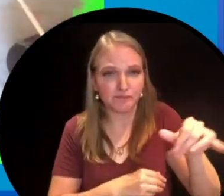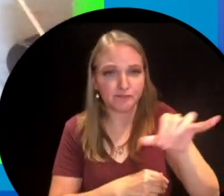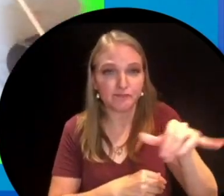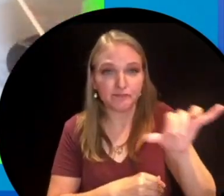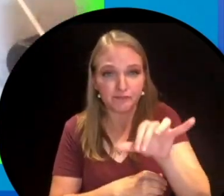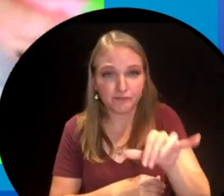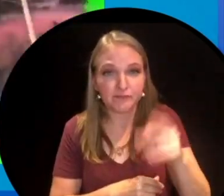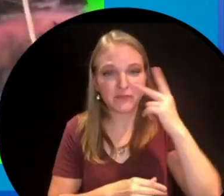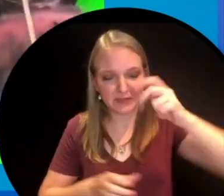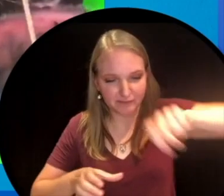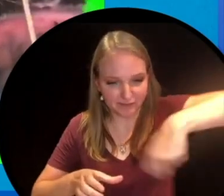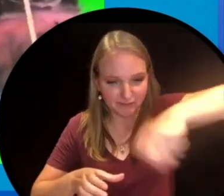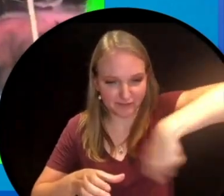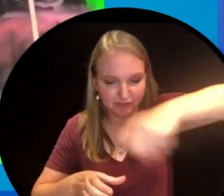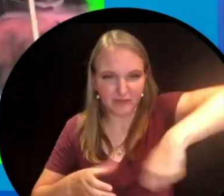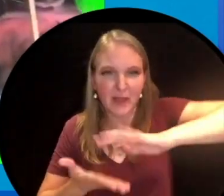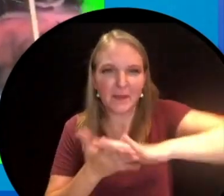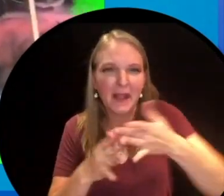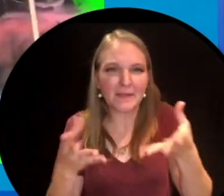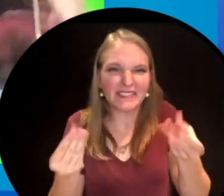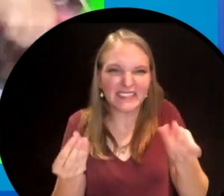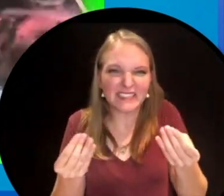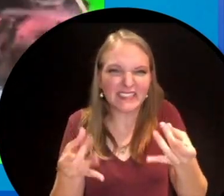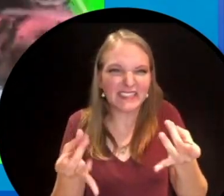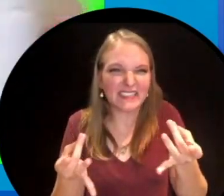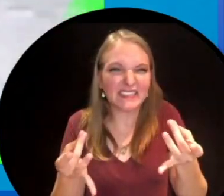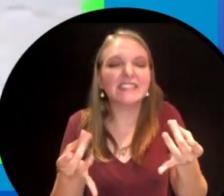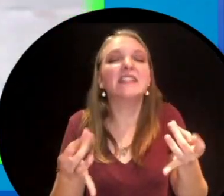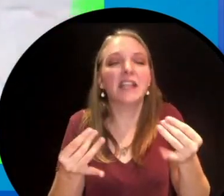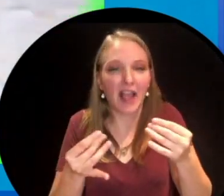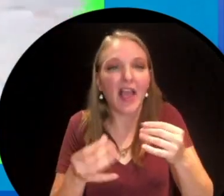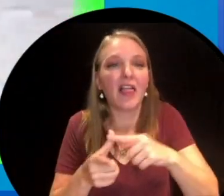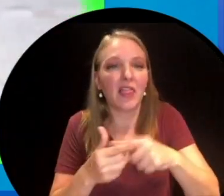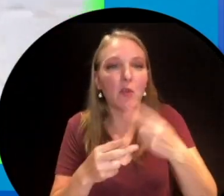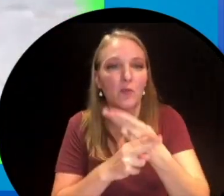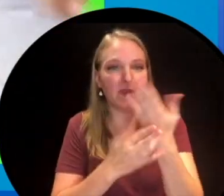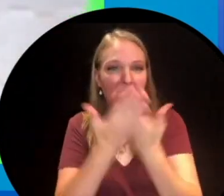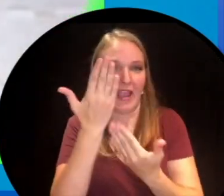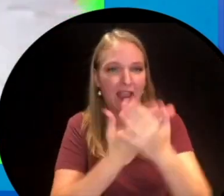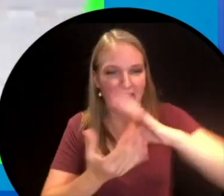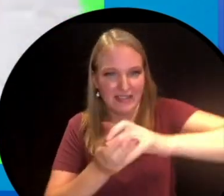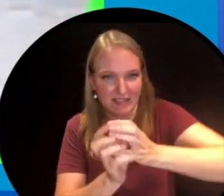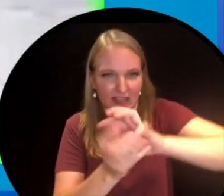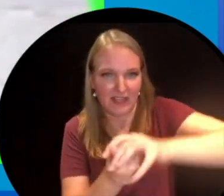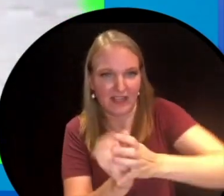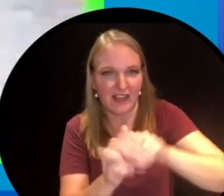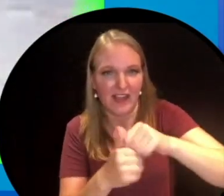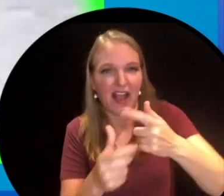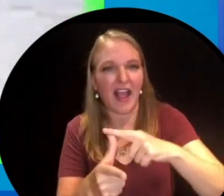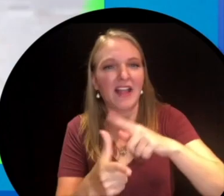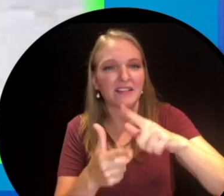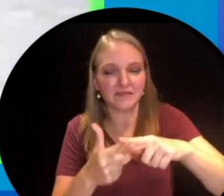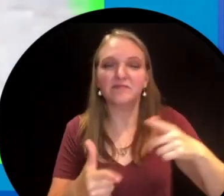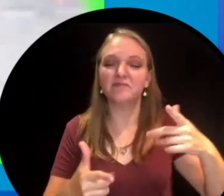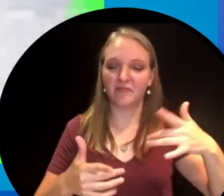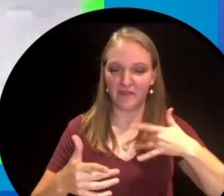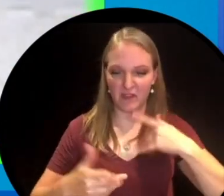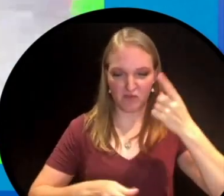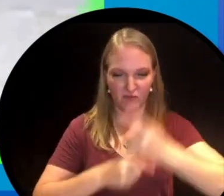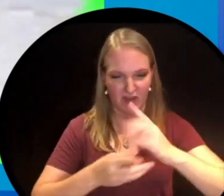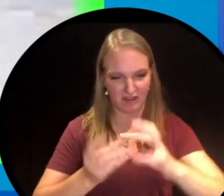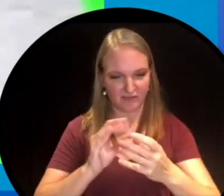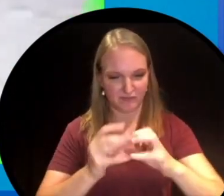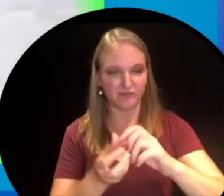your hands and activating it until you get the desired consistency.